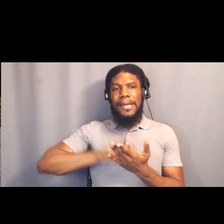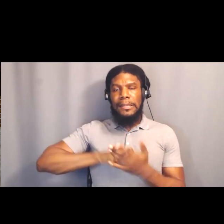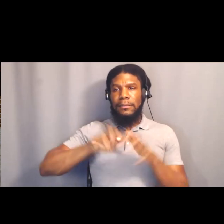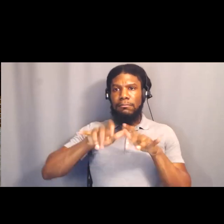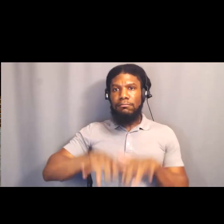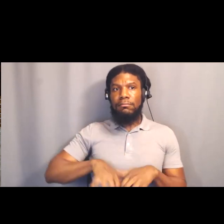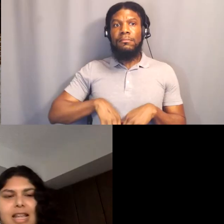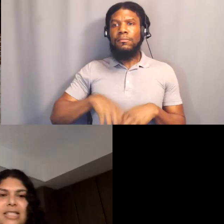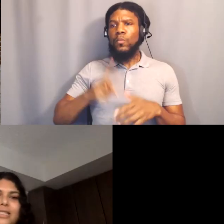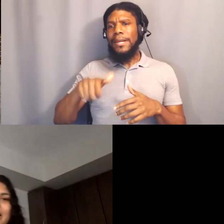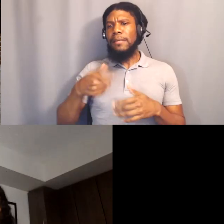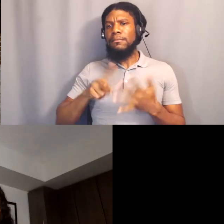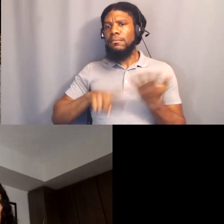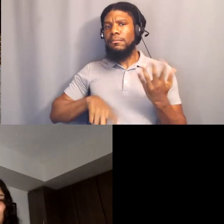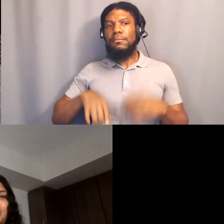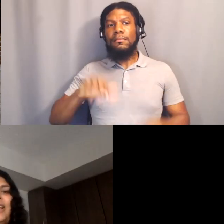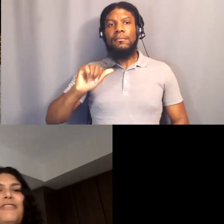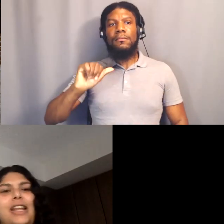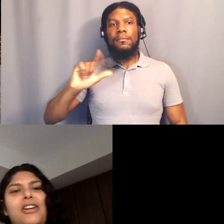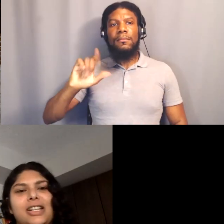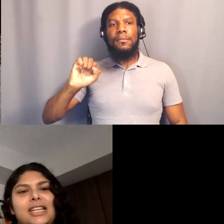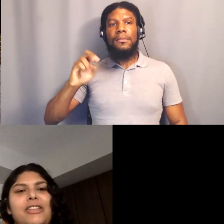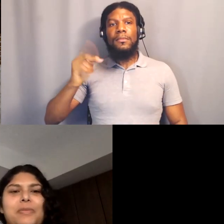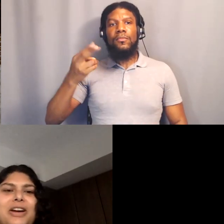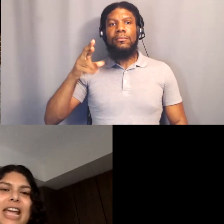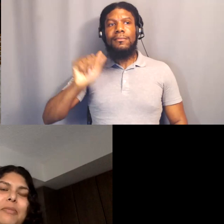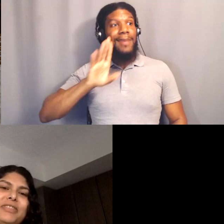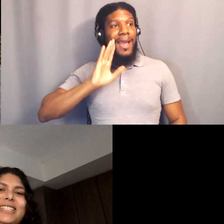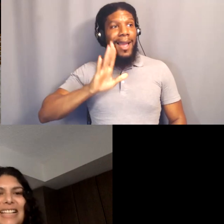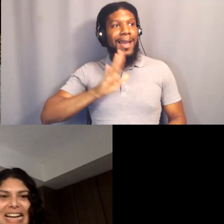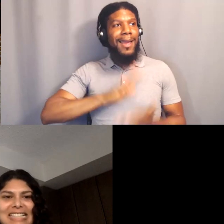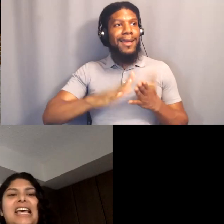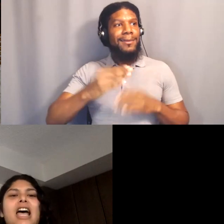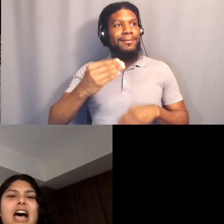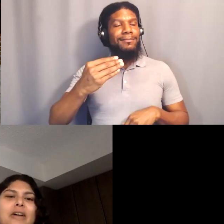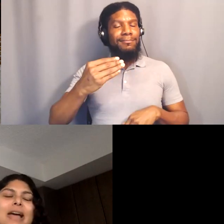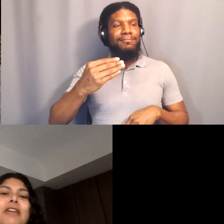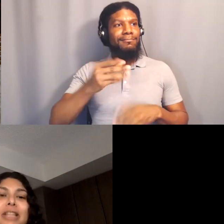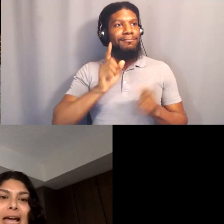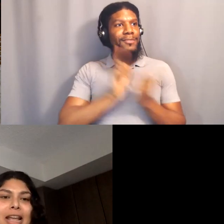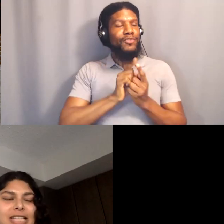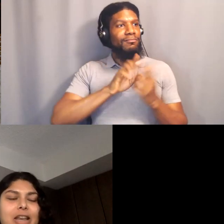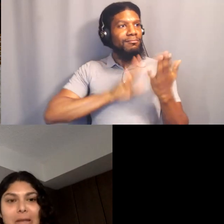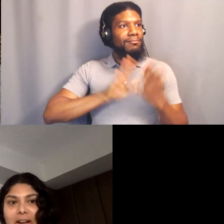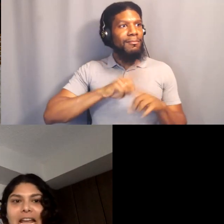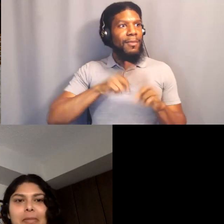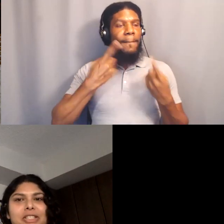I finally got it together to be on camera for this class. I got really bad anxiety being on camera,